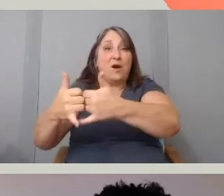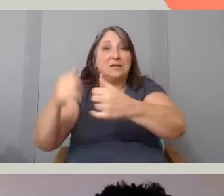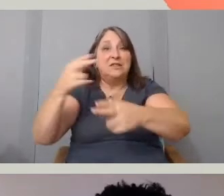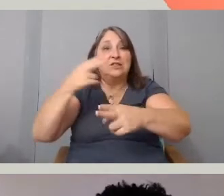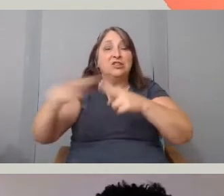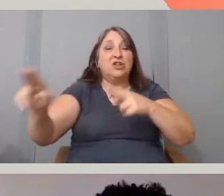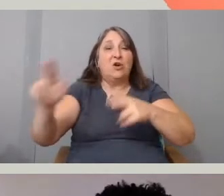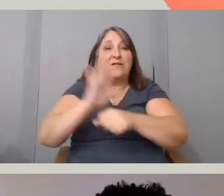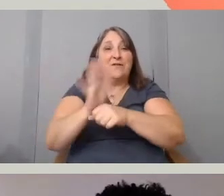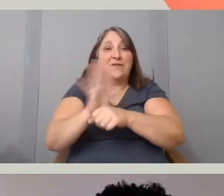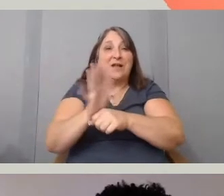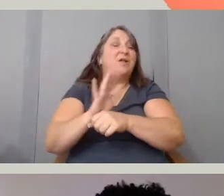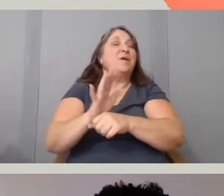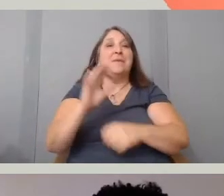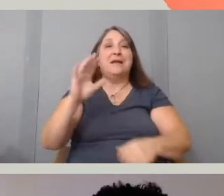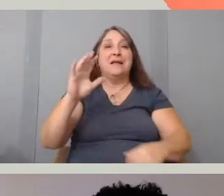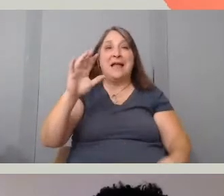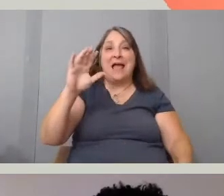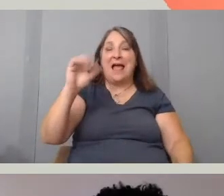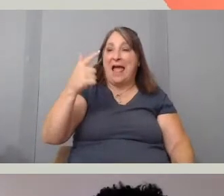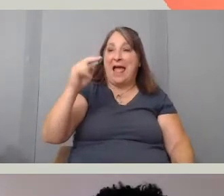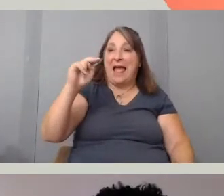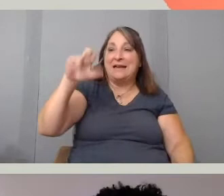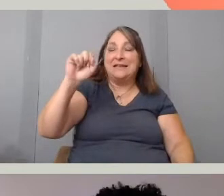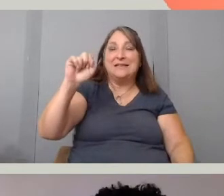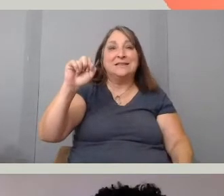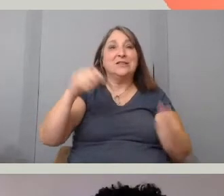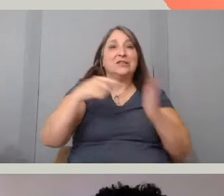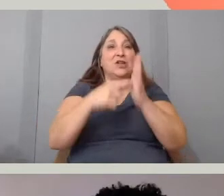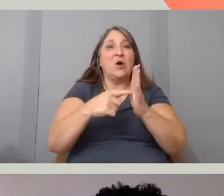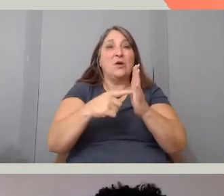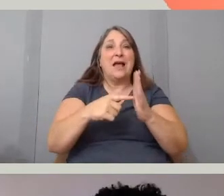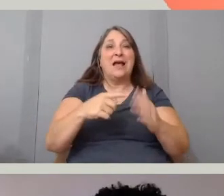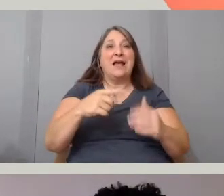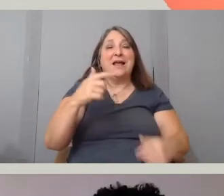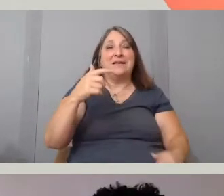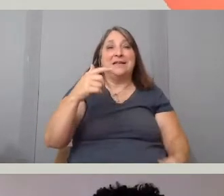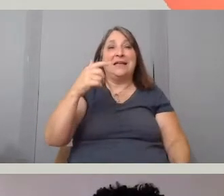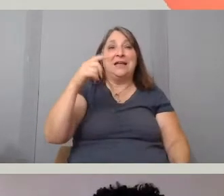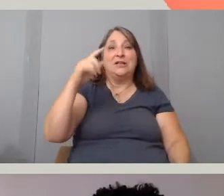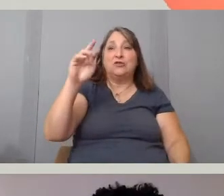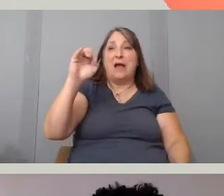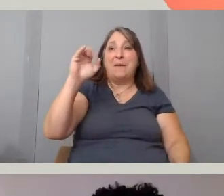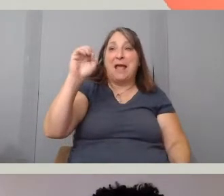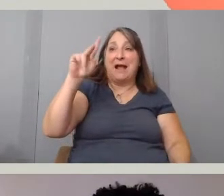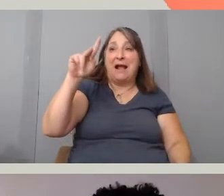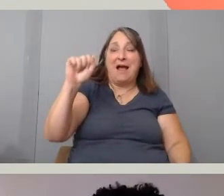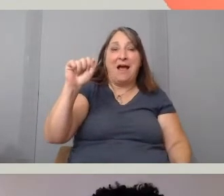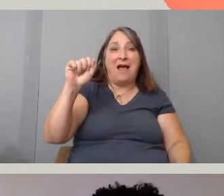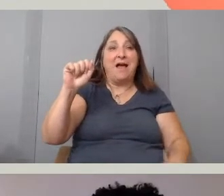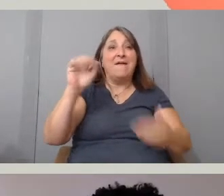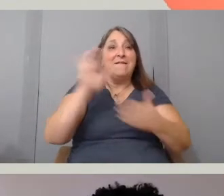premiered at the 2019 Tribeca Film Festival and won the audience award at Outfest in Los Angeles.